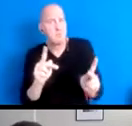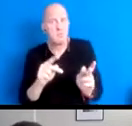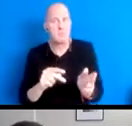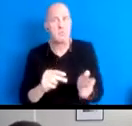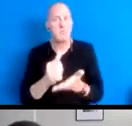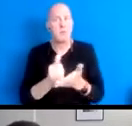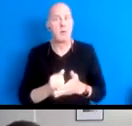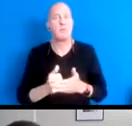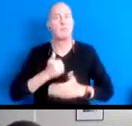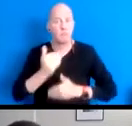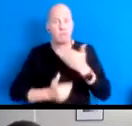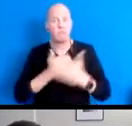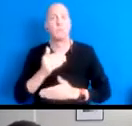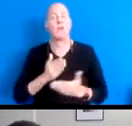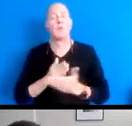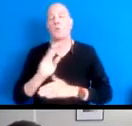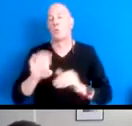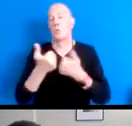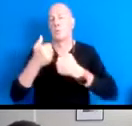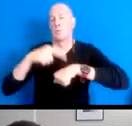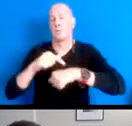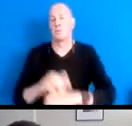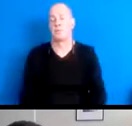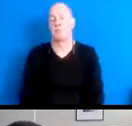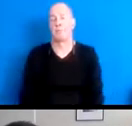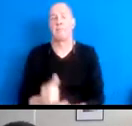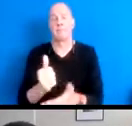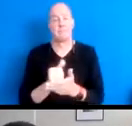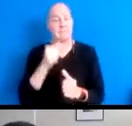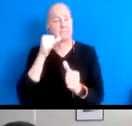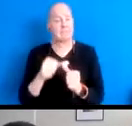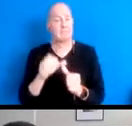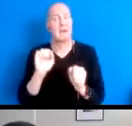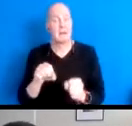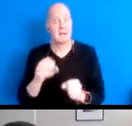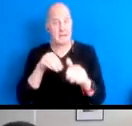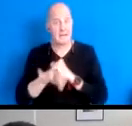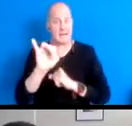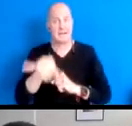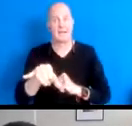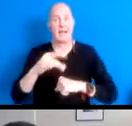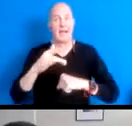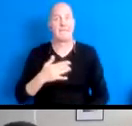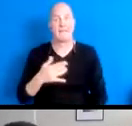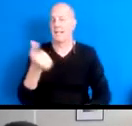15:39:10 It's helpful to remember that I can access that feeling it other times to.